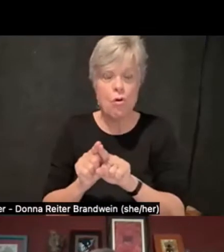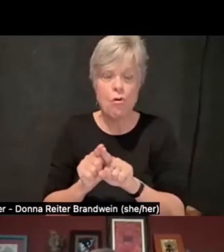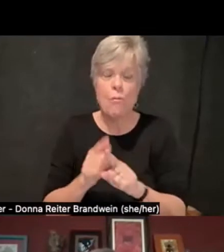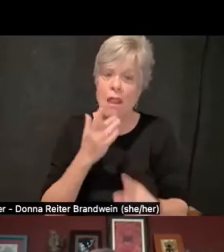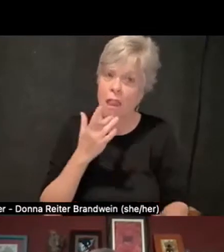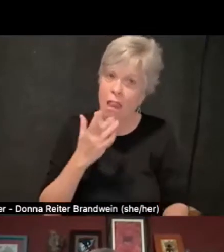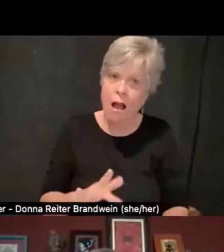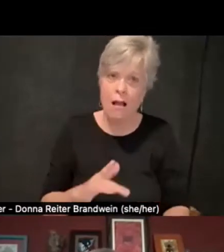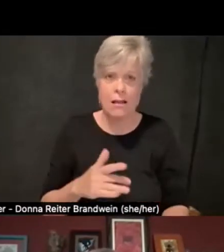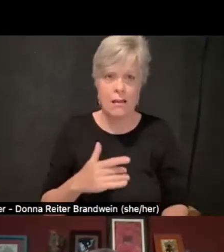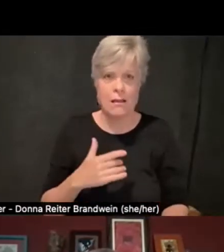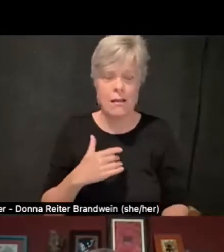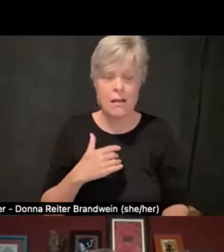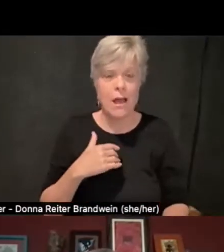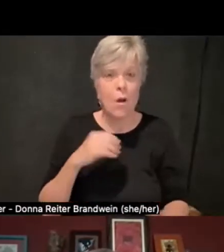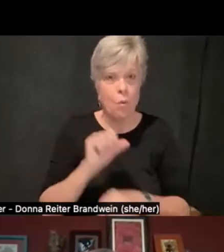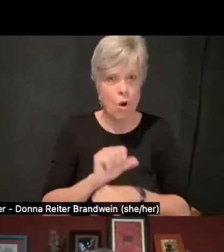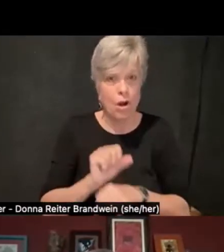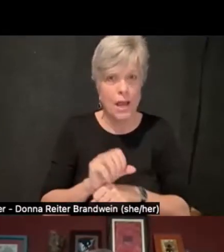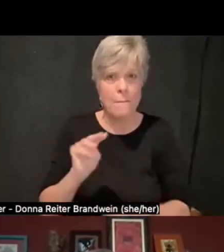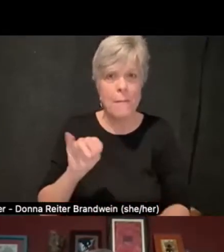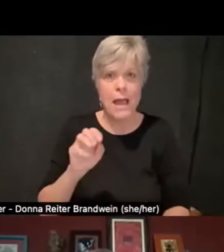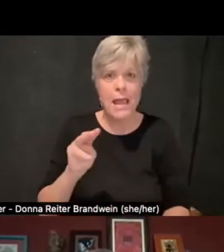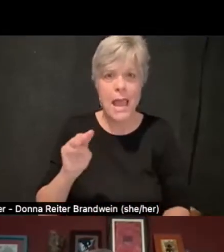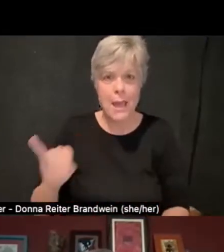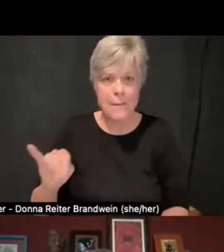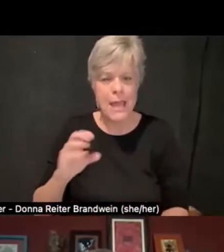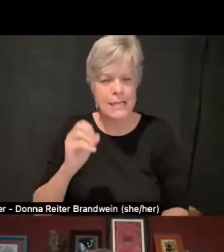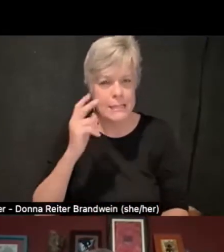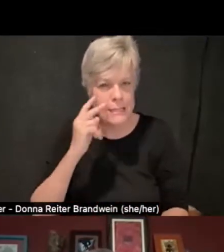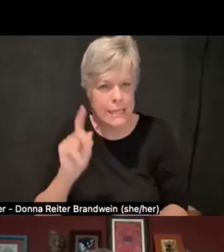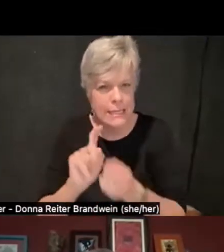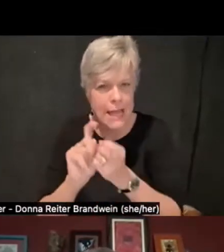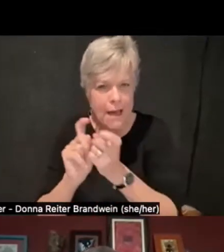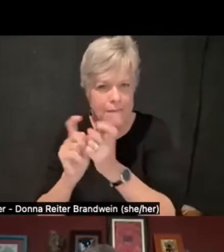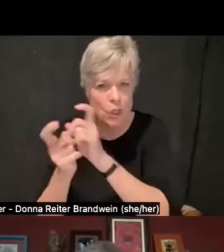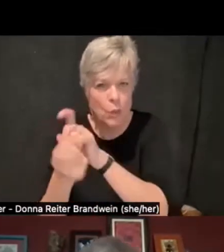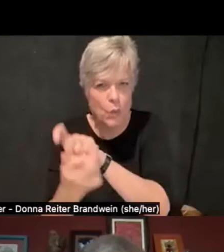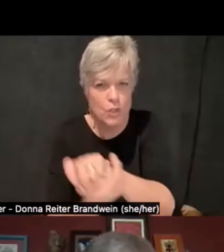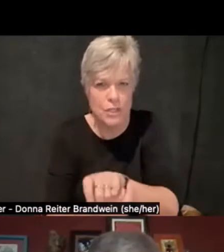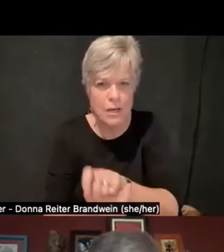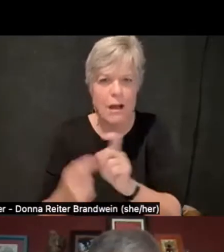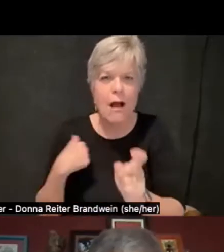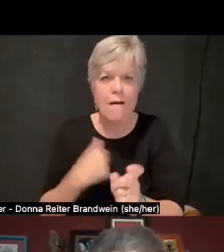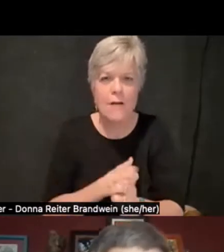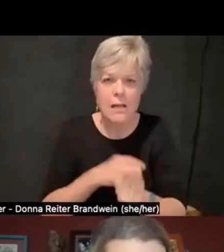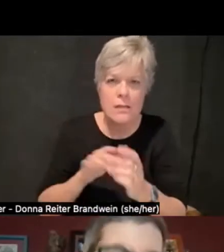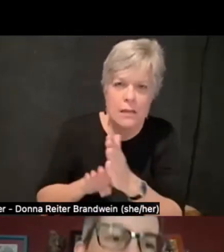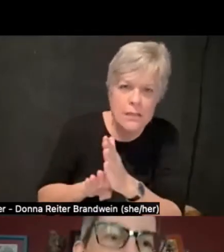of being at Miami and really seeing this evolution of us developing a Disability Cultural Center